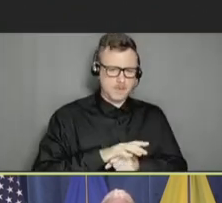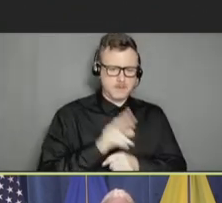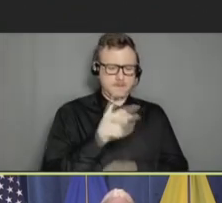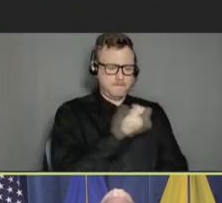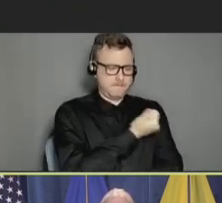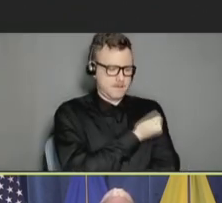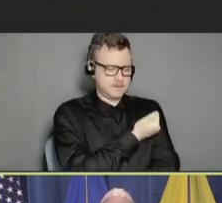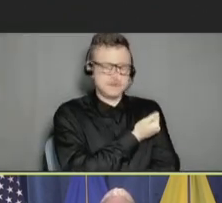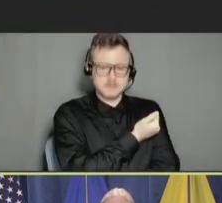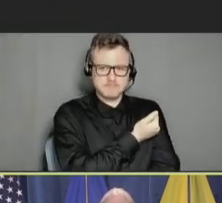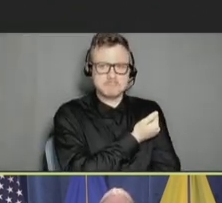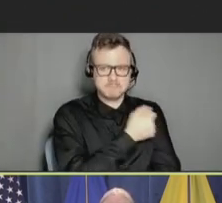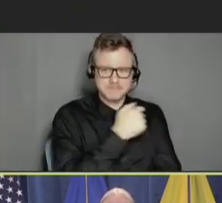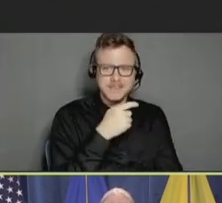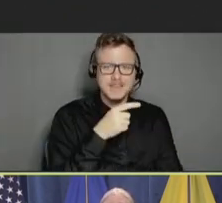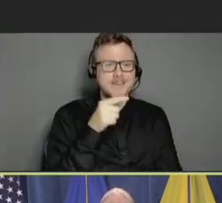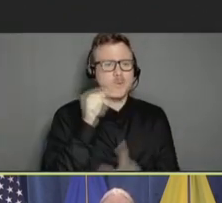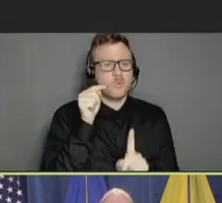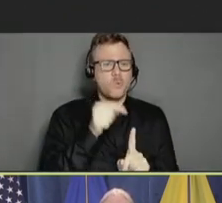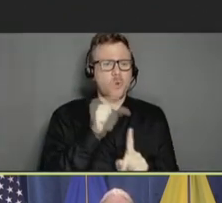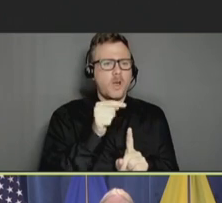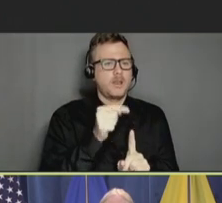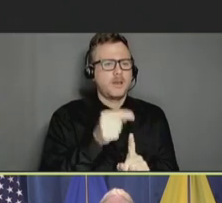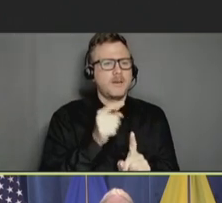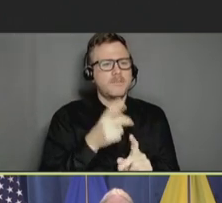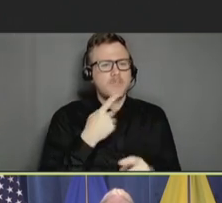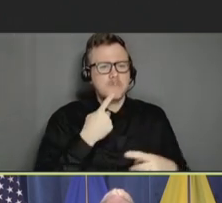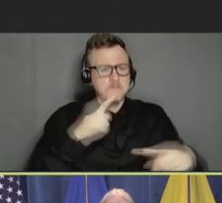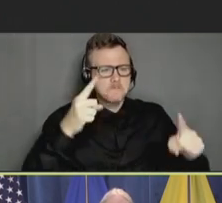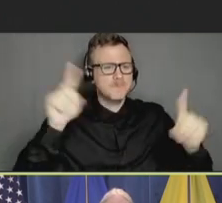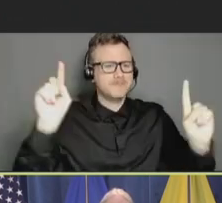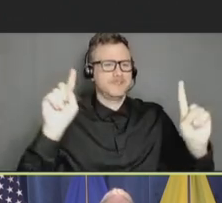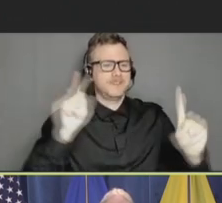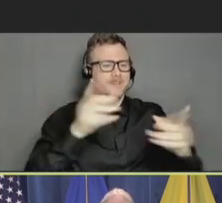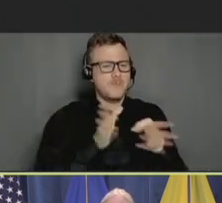which is one of the victories of public health in the 20th century and the 21st century.